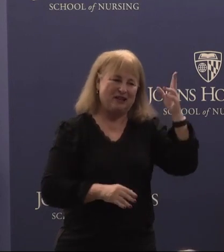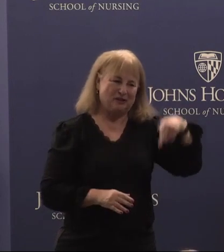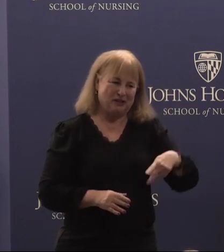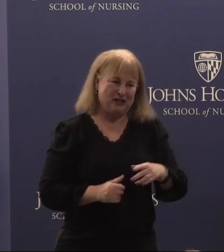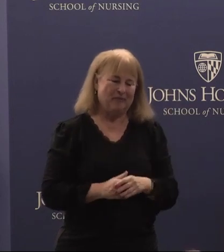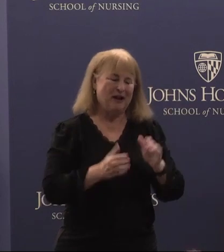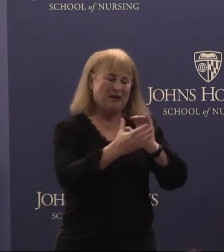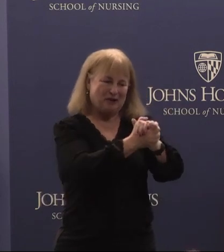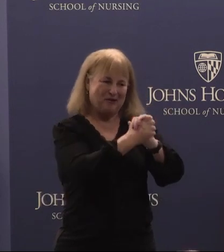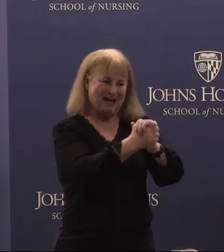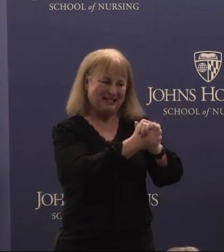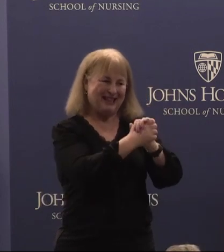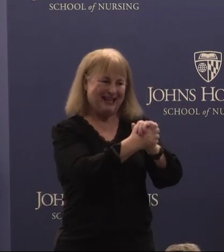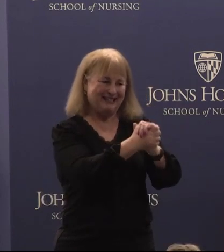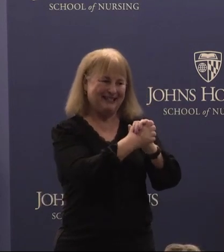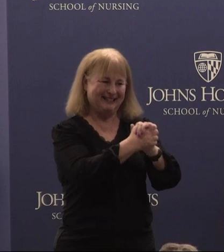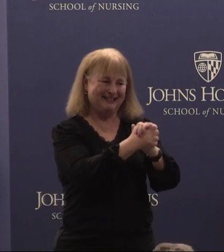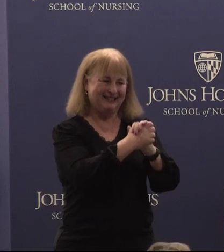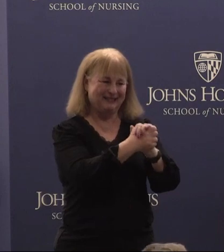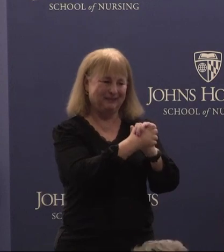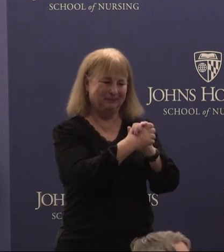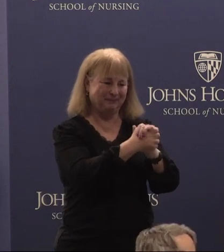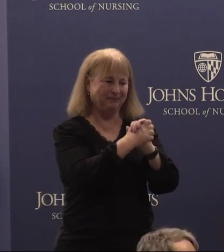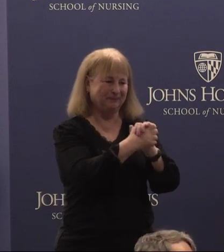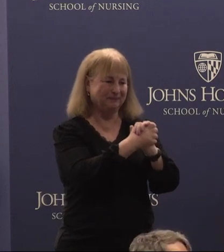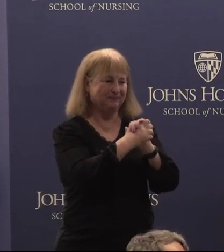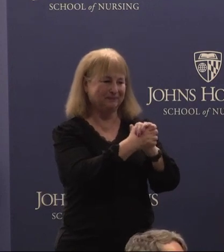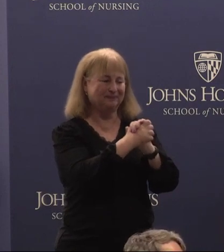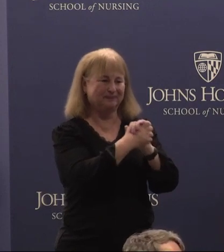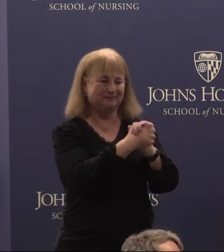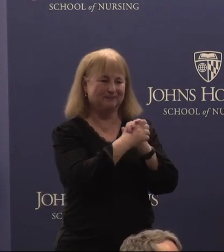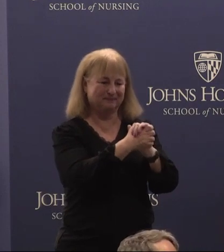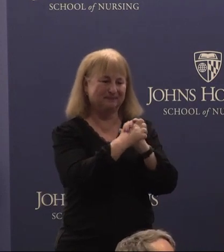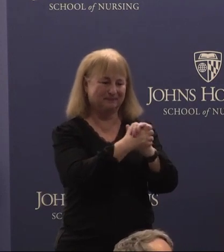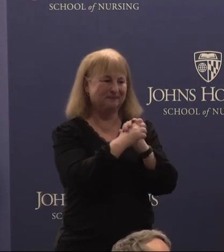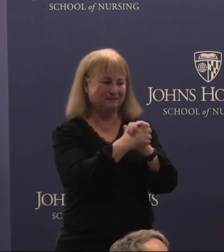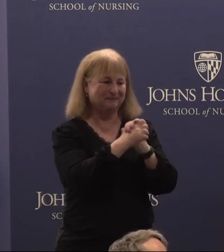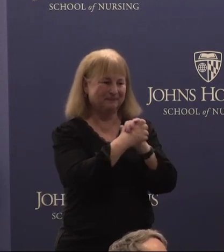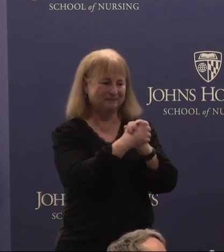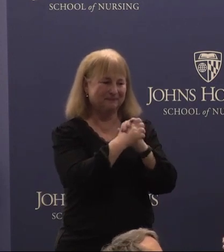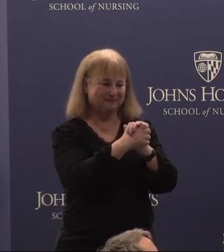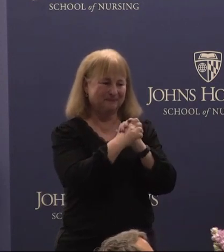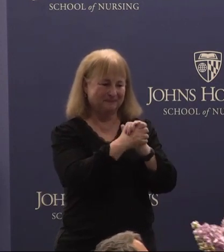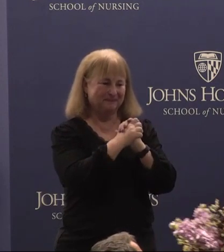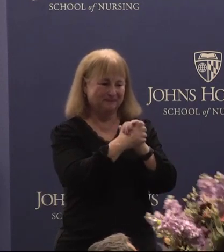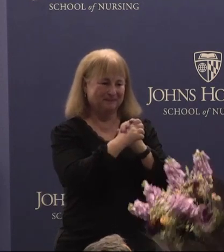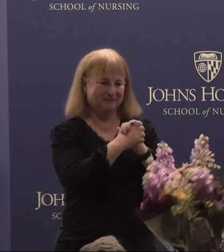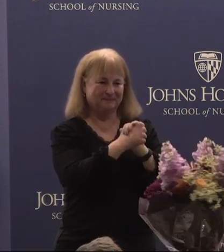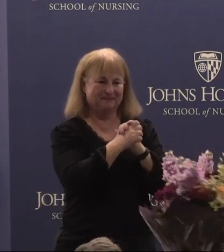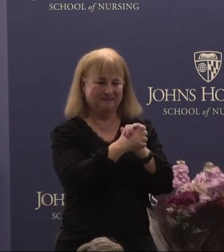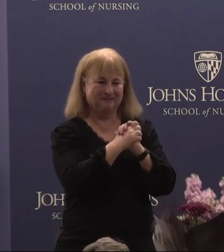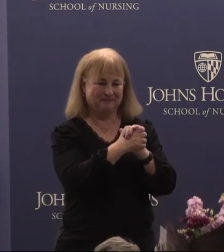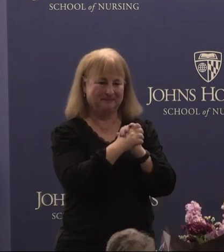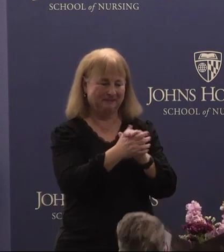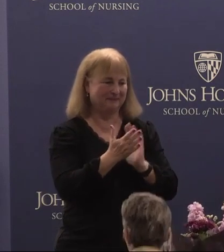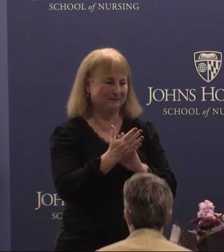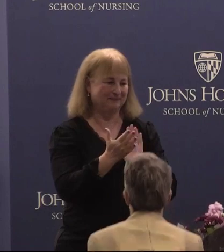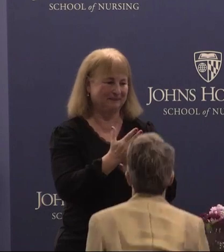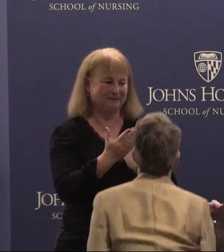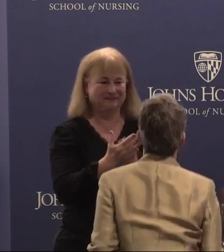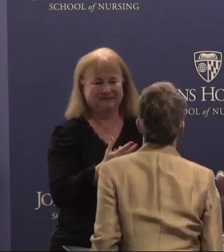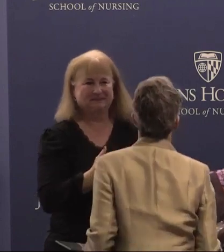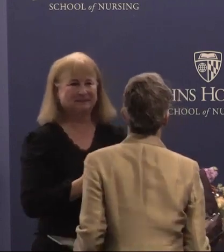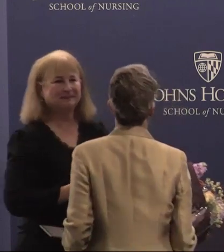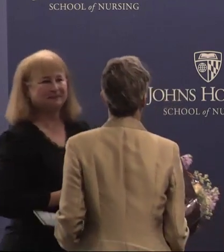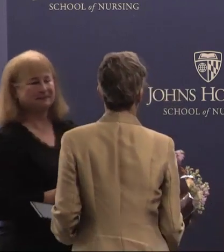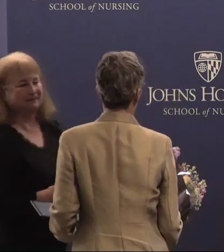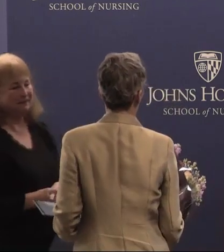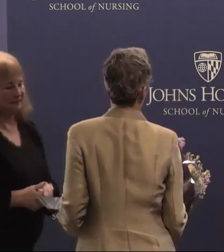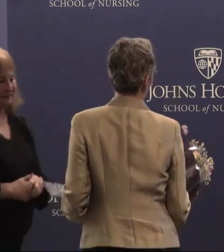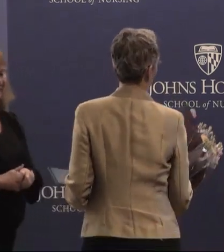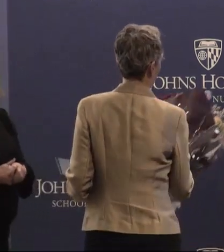Congratulations